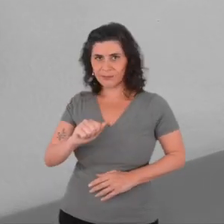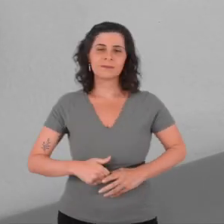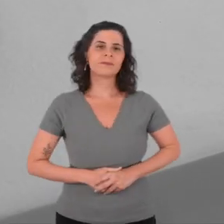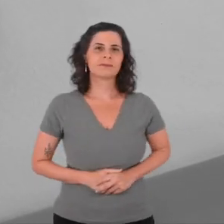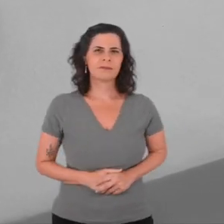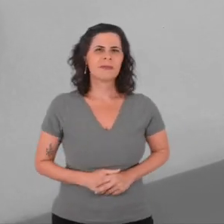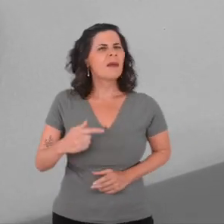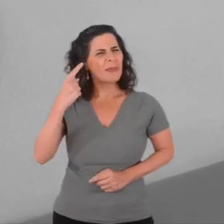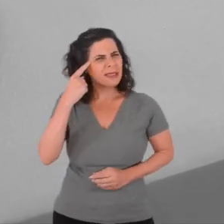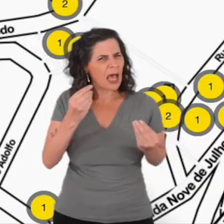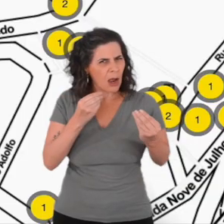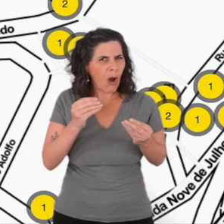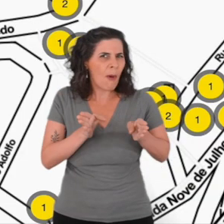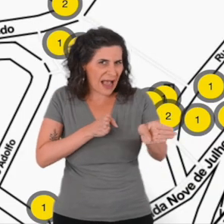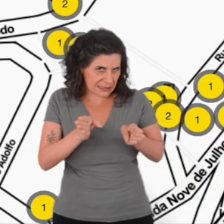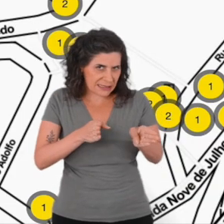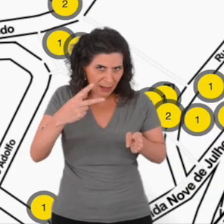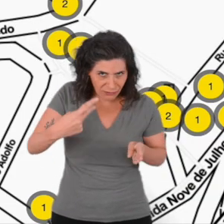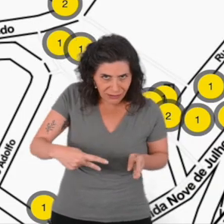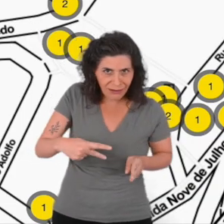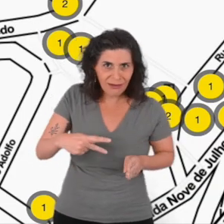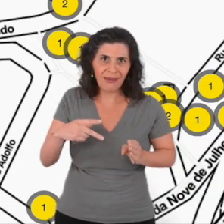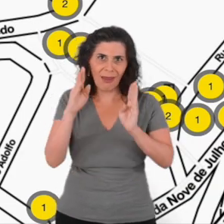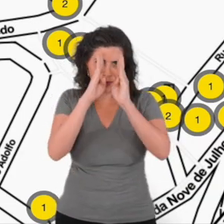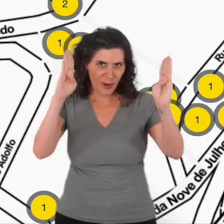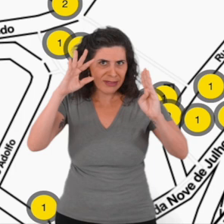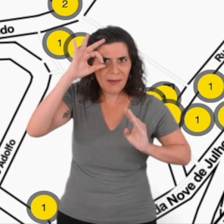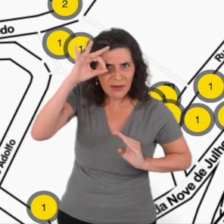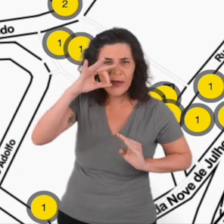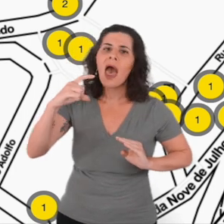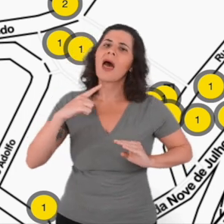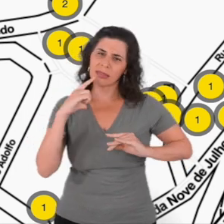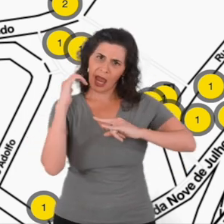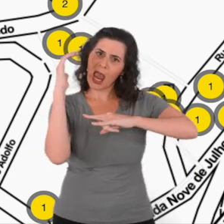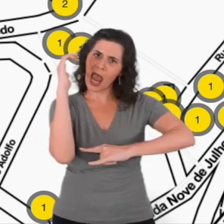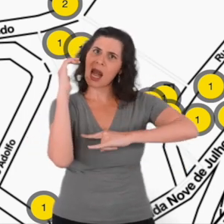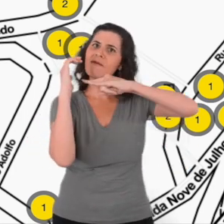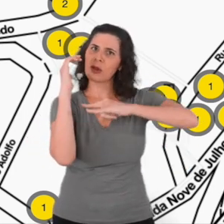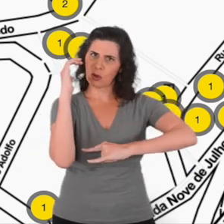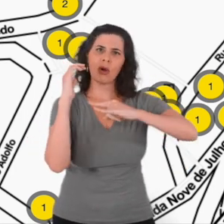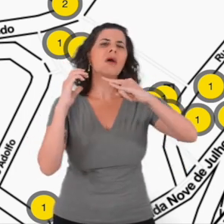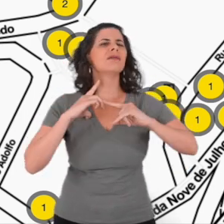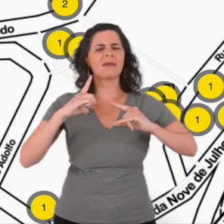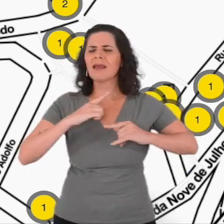Regarding accessibility here at the library there is an elevator for sighted people. Very easy to use.